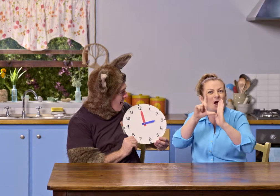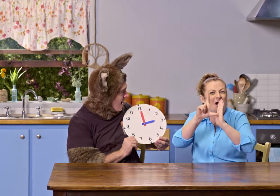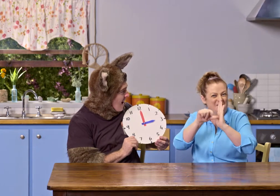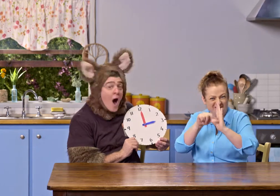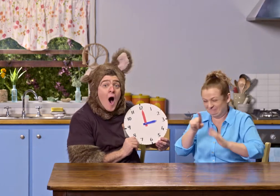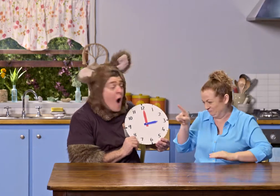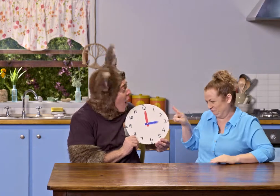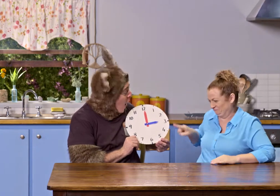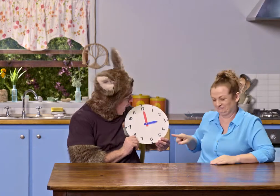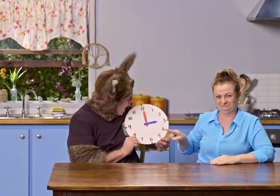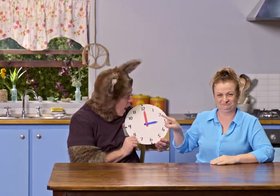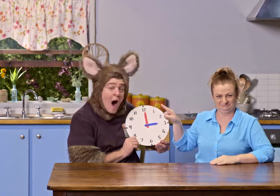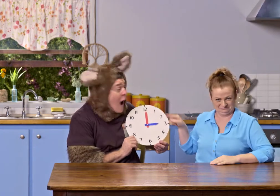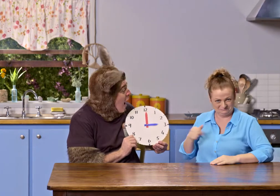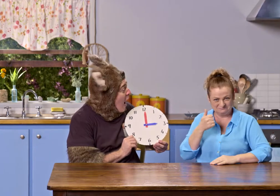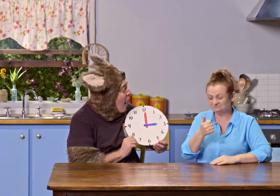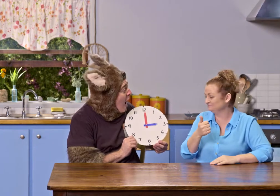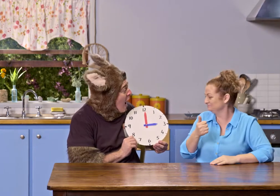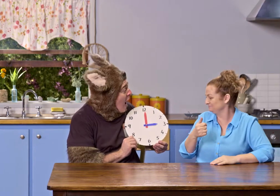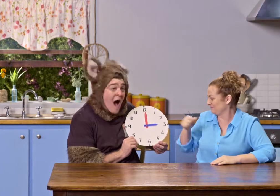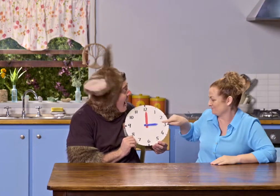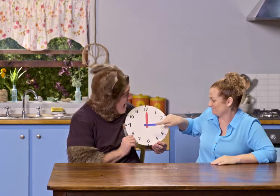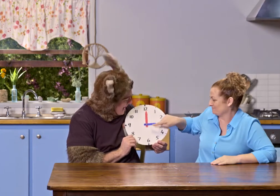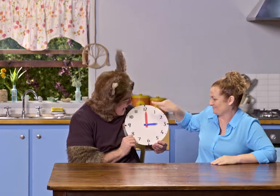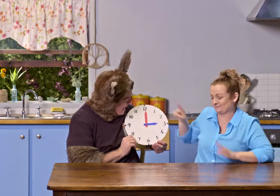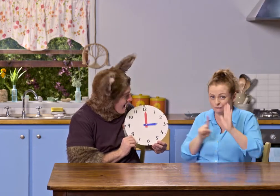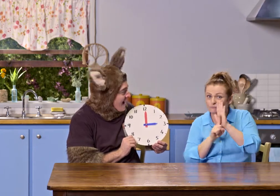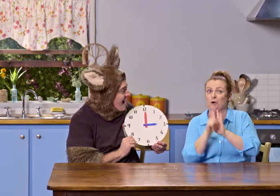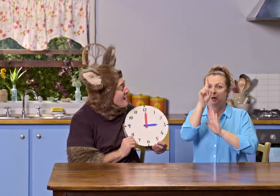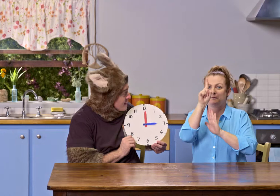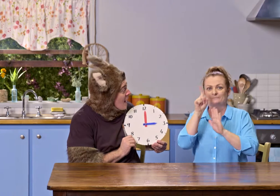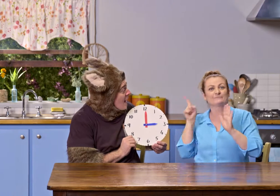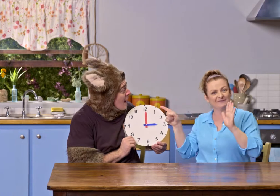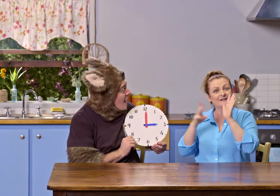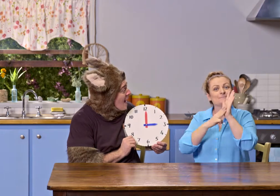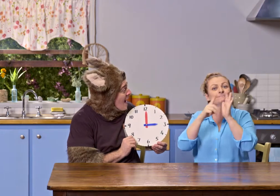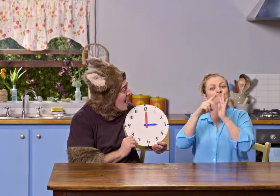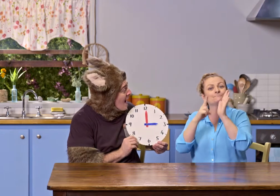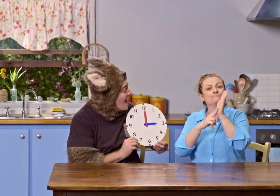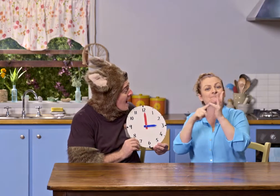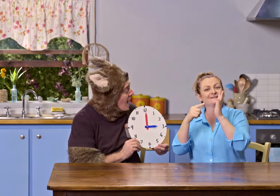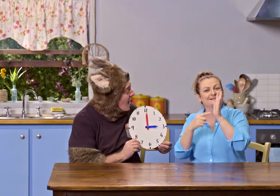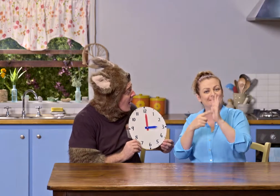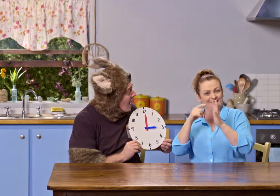I've made you a clock. Oh! The long hand is the minute hand...